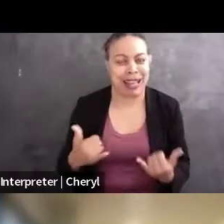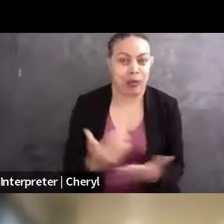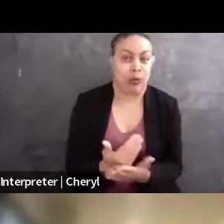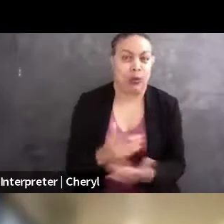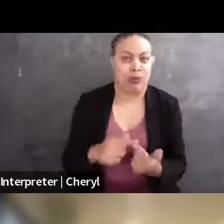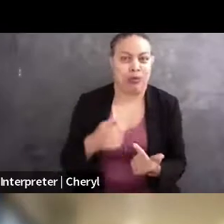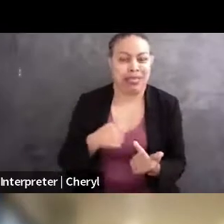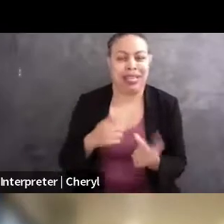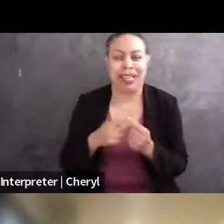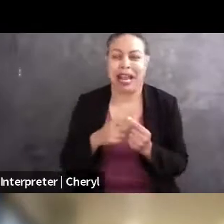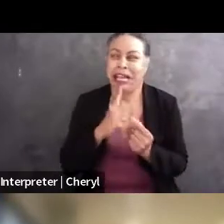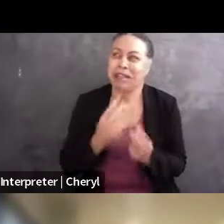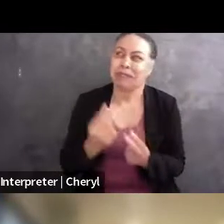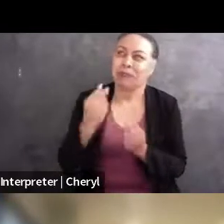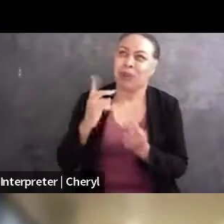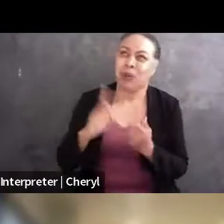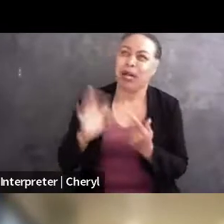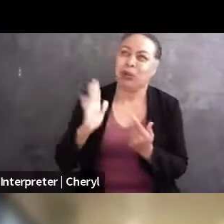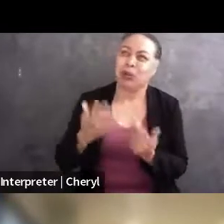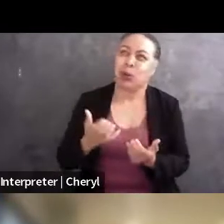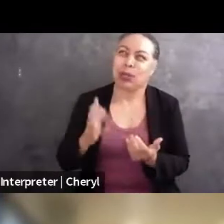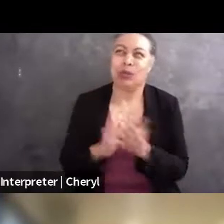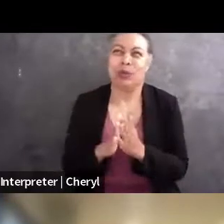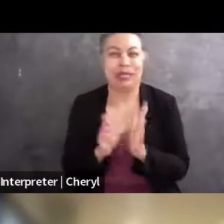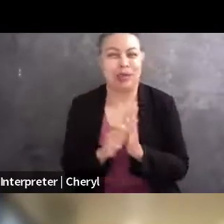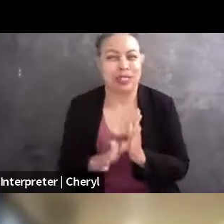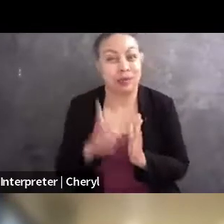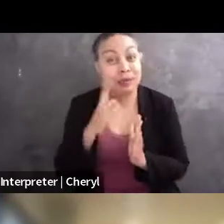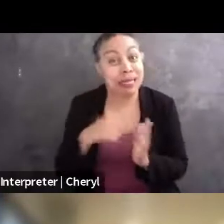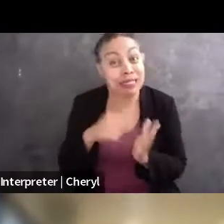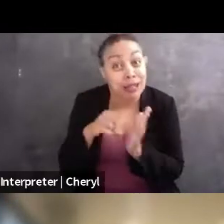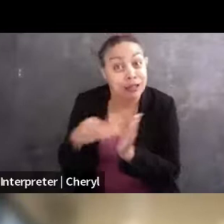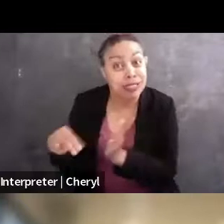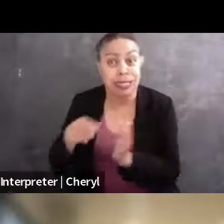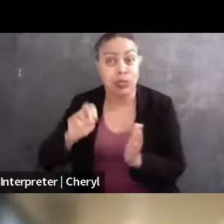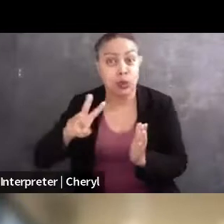of being a journalist, but I get to read news articles or features, as I mentioned, before they go to print.